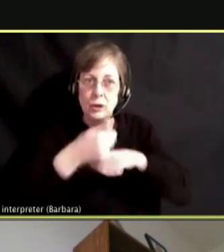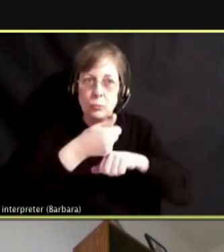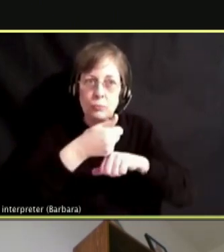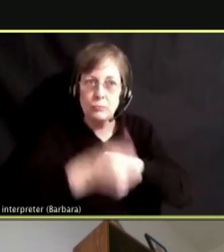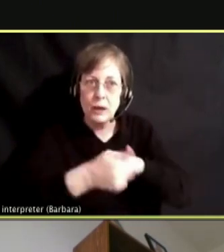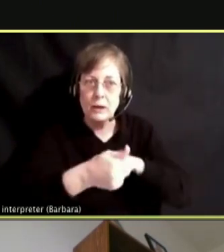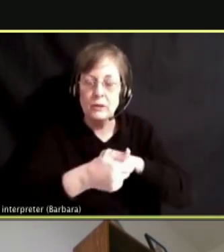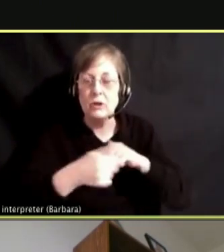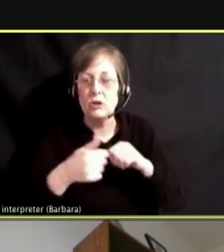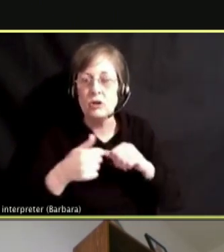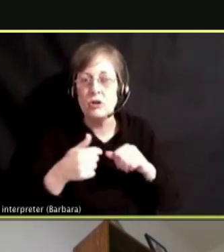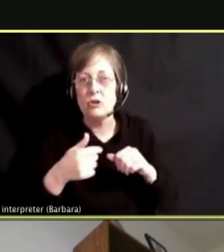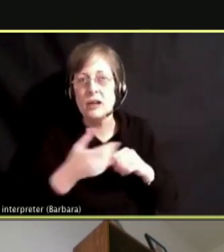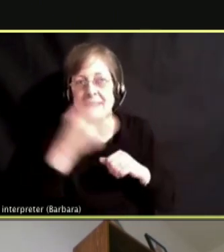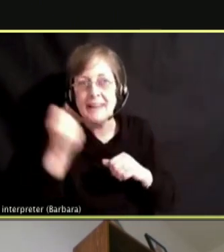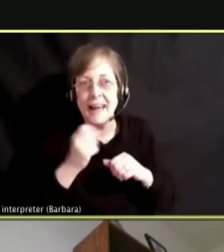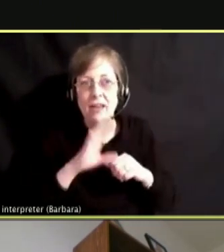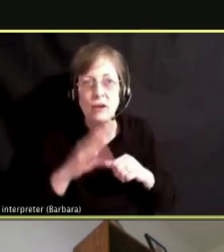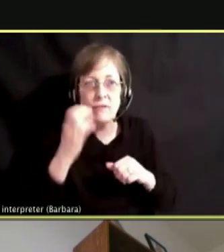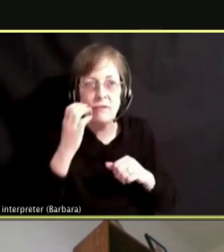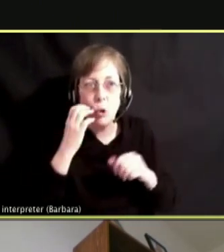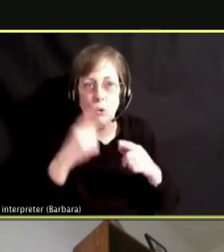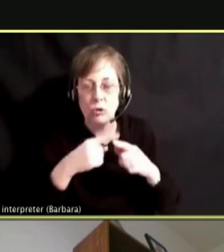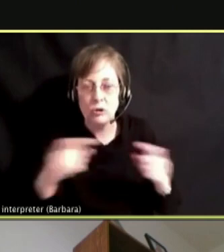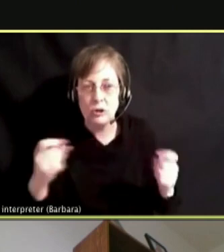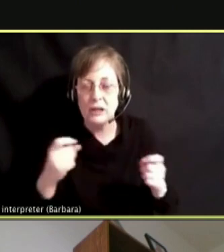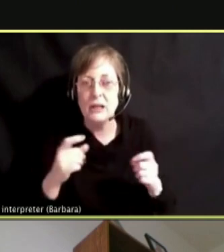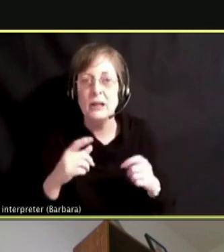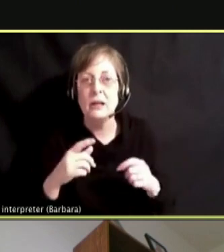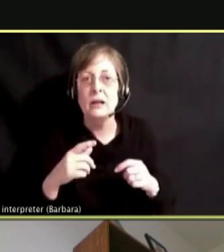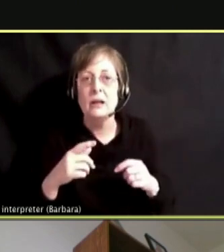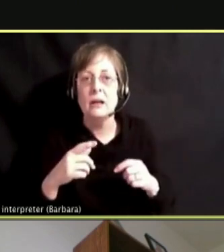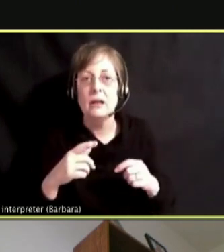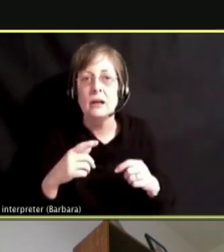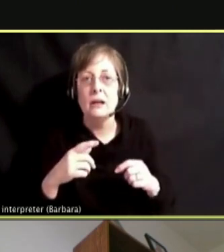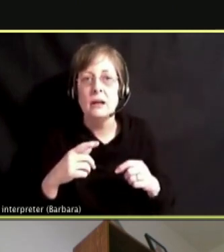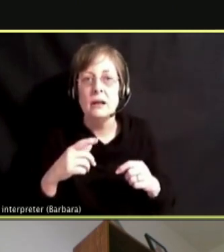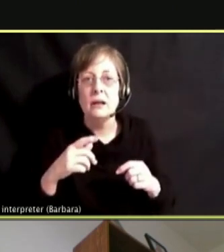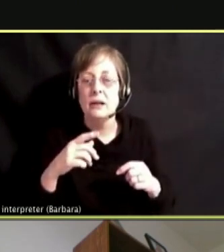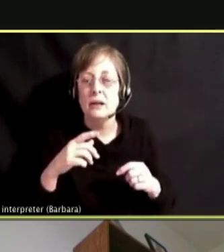AND TAKE DEVICES AWAY AND CUT OFF THE SOCIAL NETWORK AND DO ALL THAT.